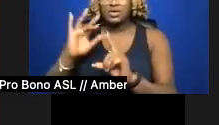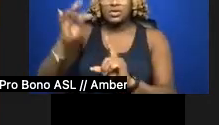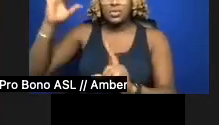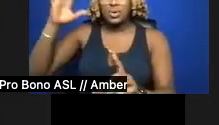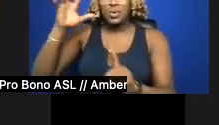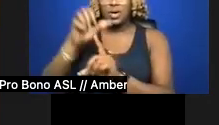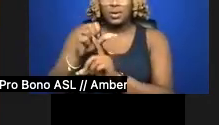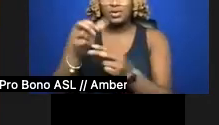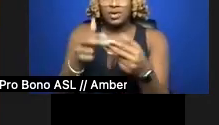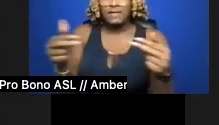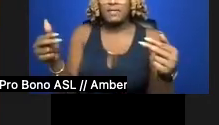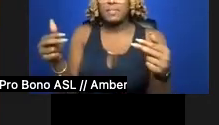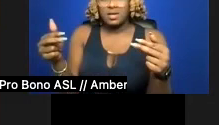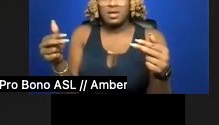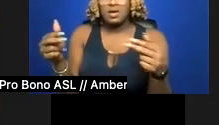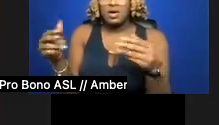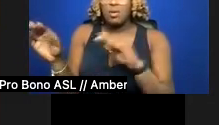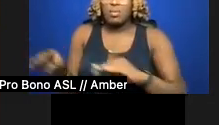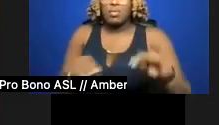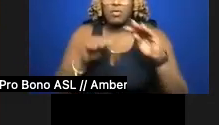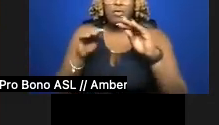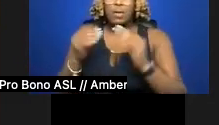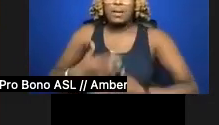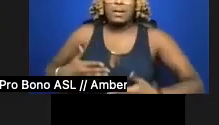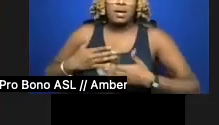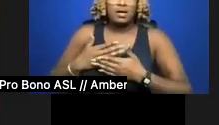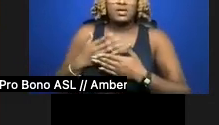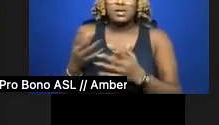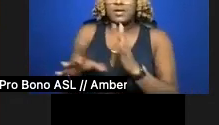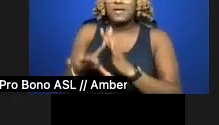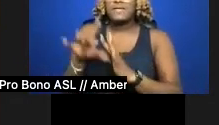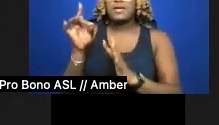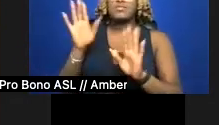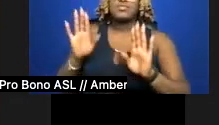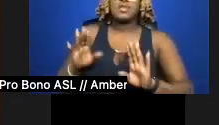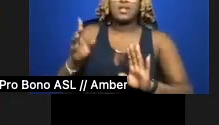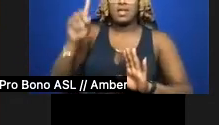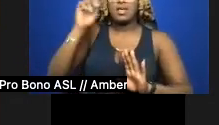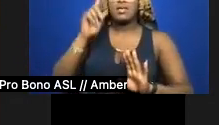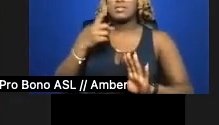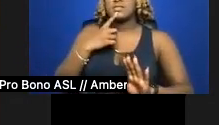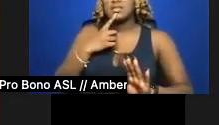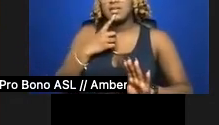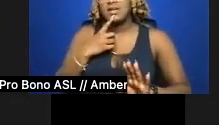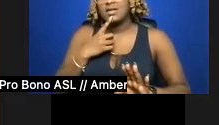moved by a pleasure one found so great, they thought to say: wish you were here.